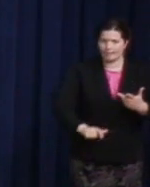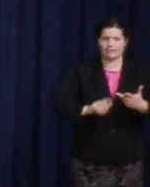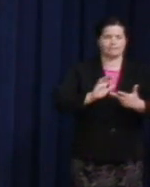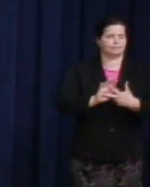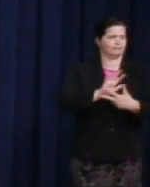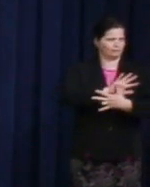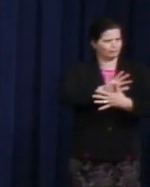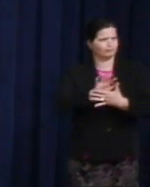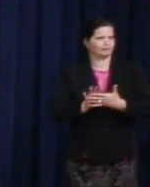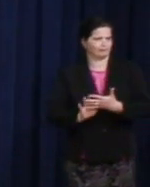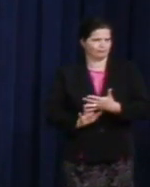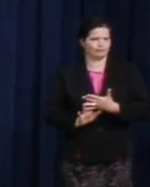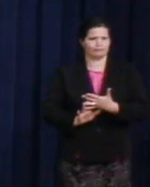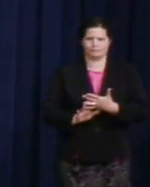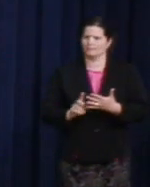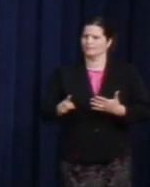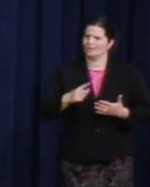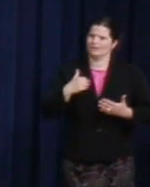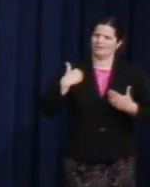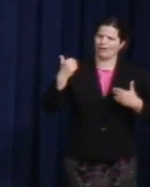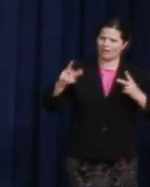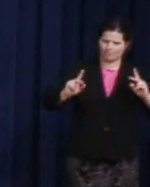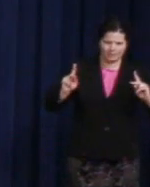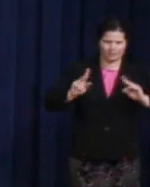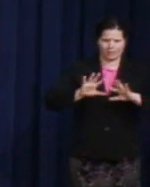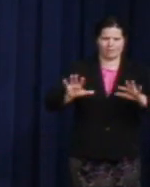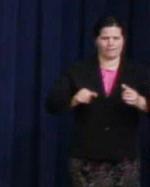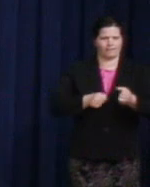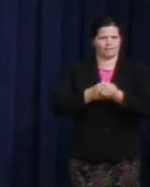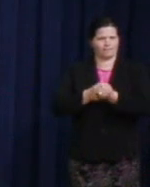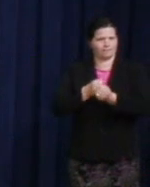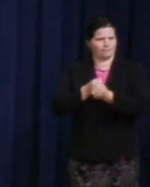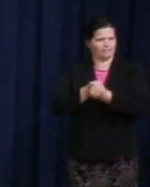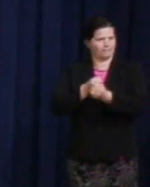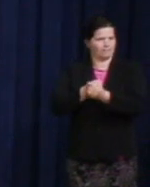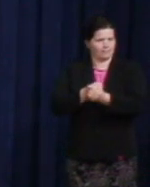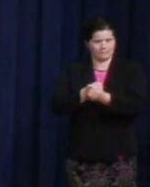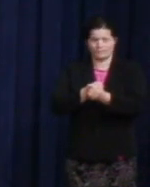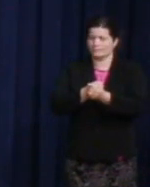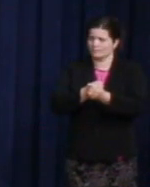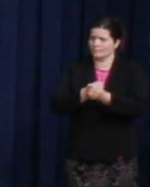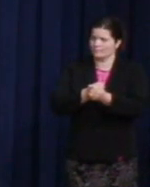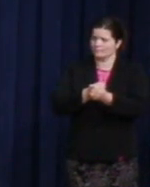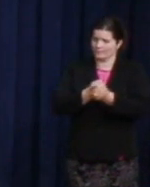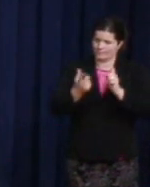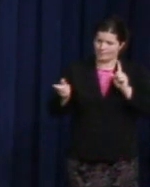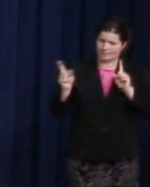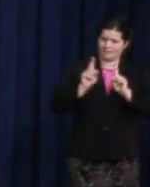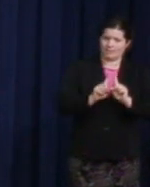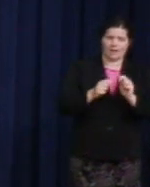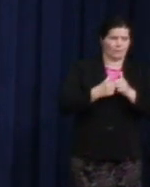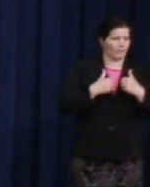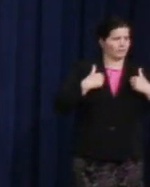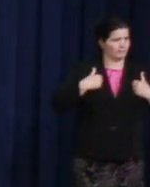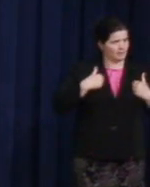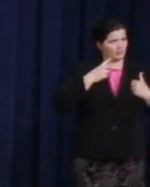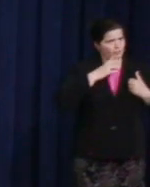These are all young people, people who have stood with me in very difficult situations.